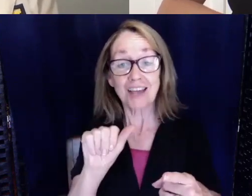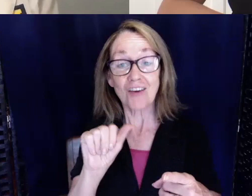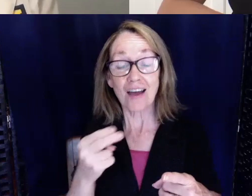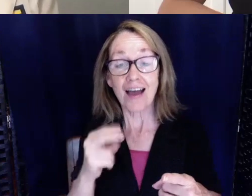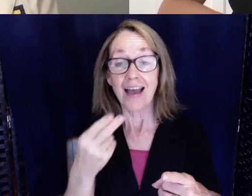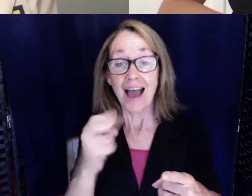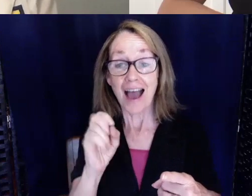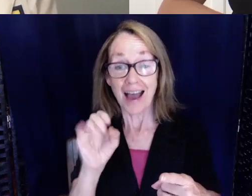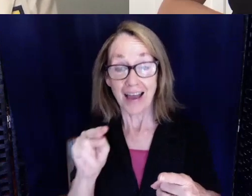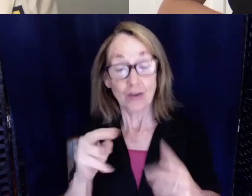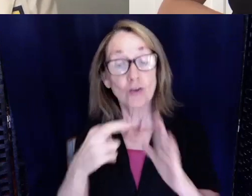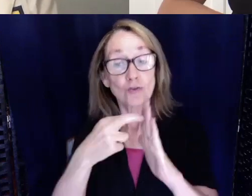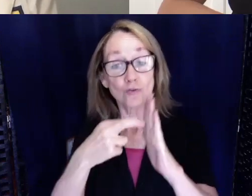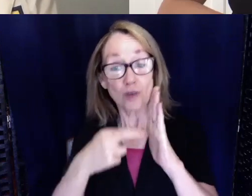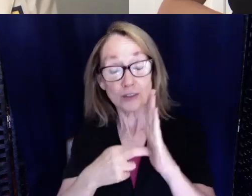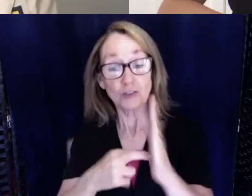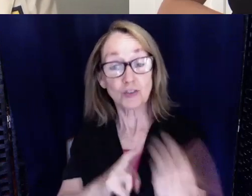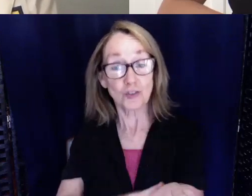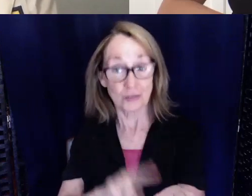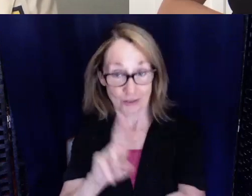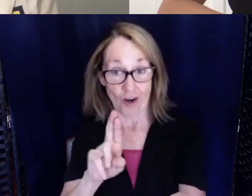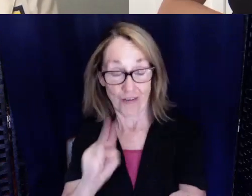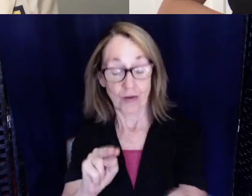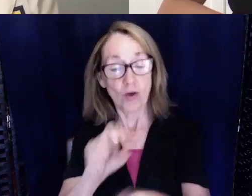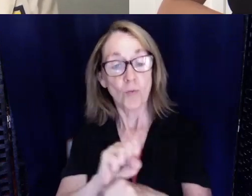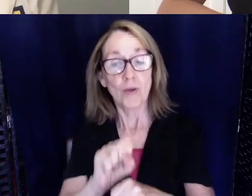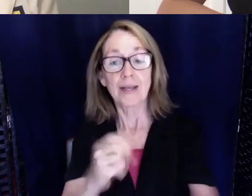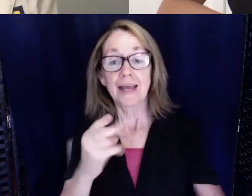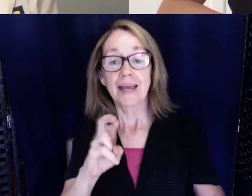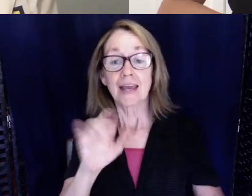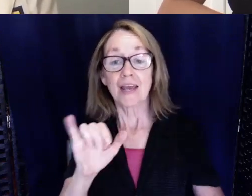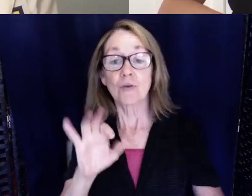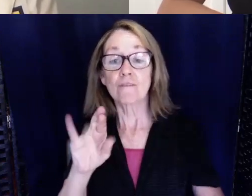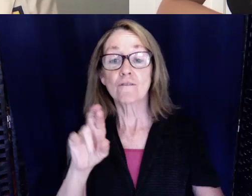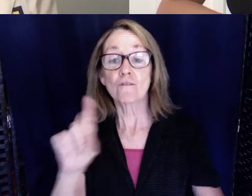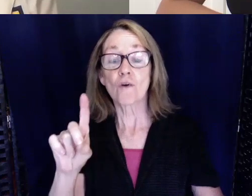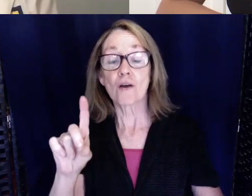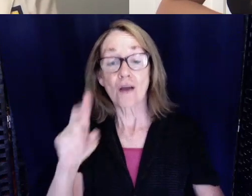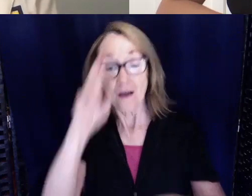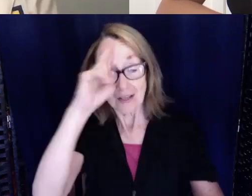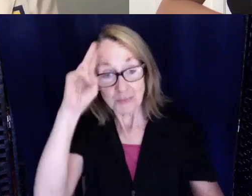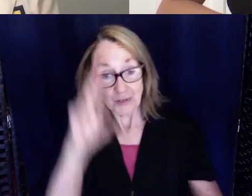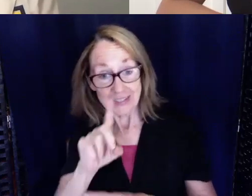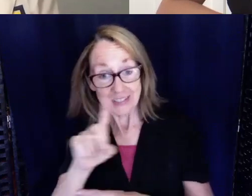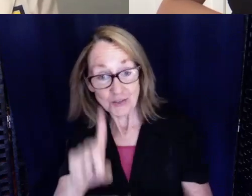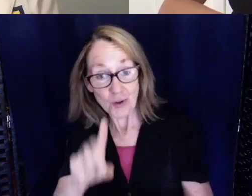working at Henry Ford Hospital in Detroit, Michigan. Welcome Sarah, thank you for joining us.